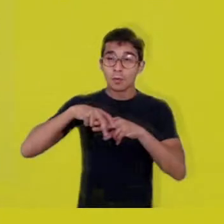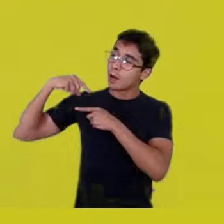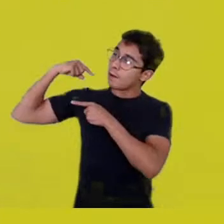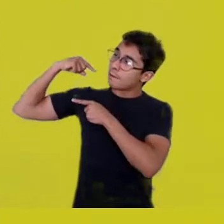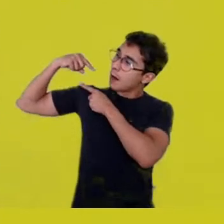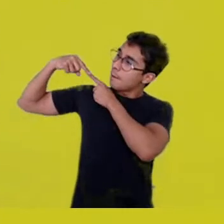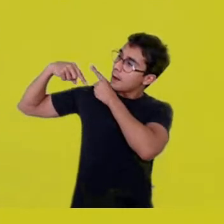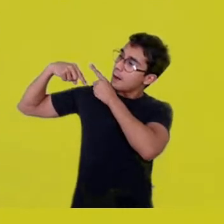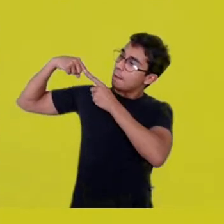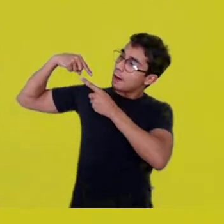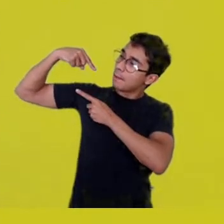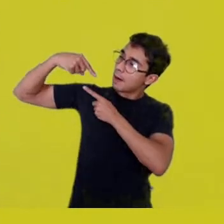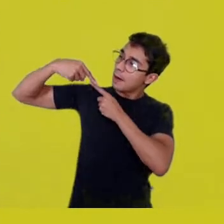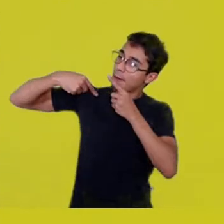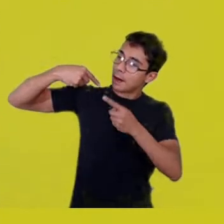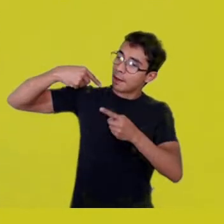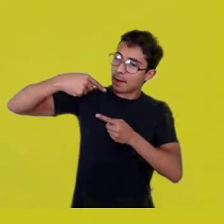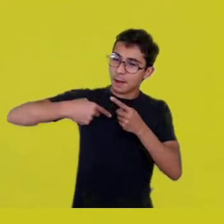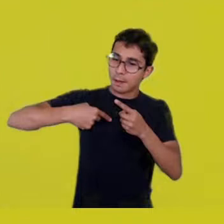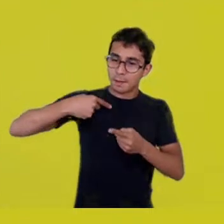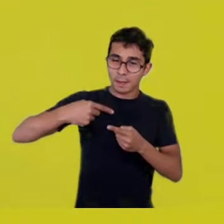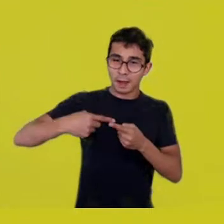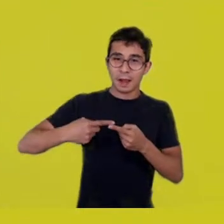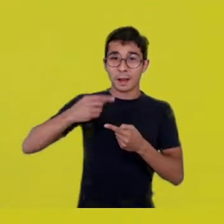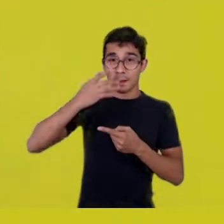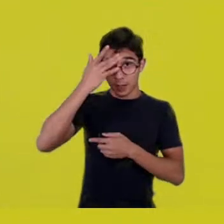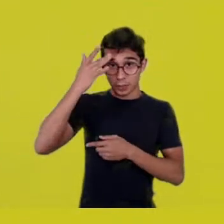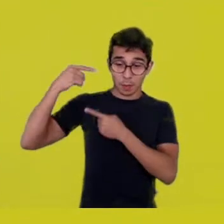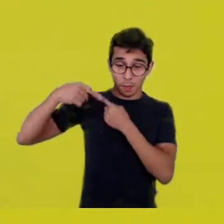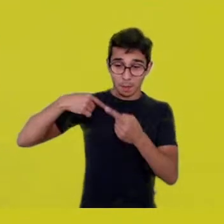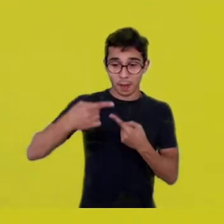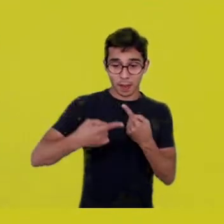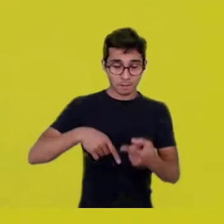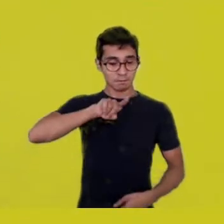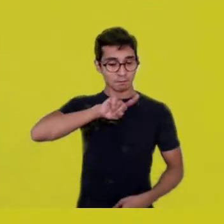in the landscapes where they roamed and we roam,